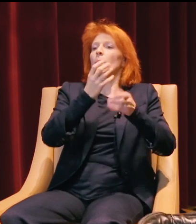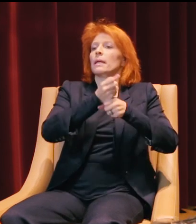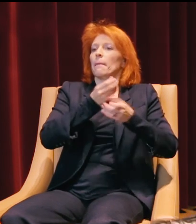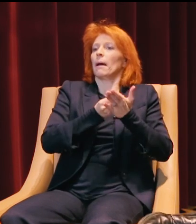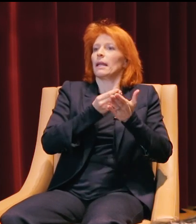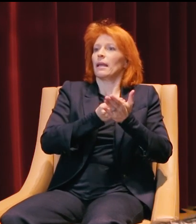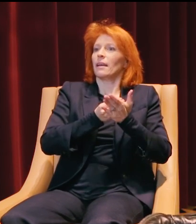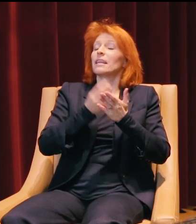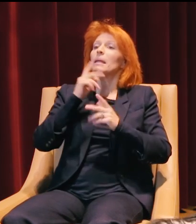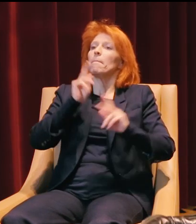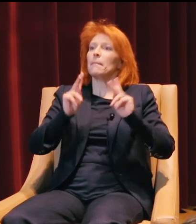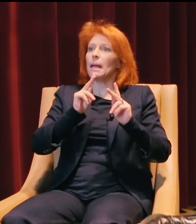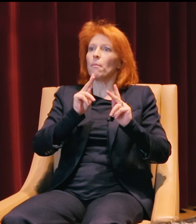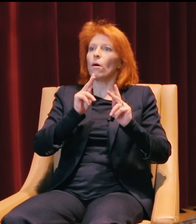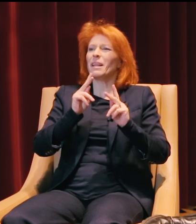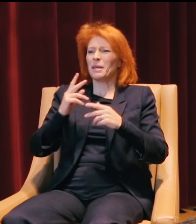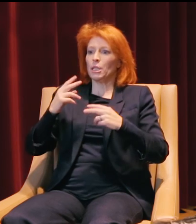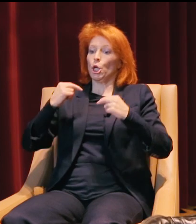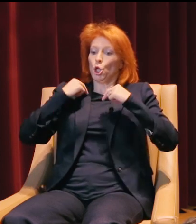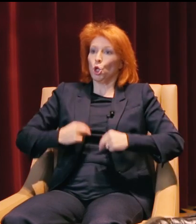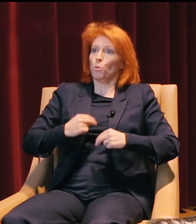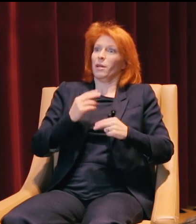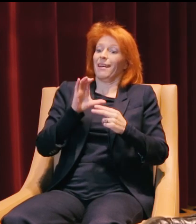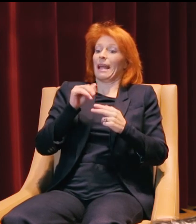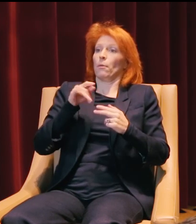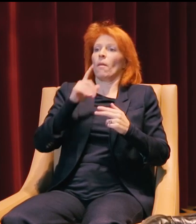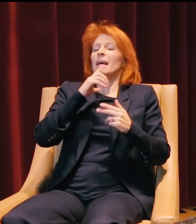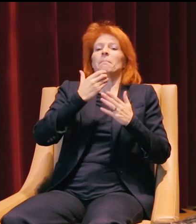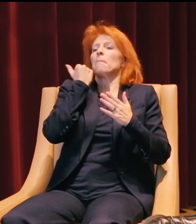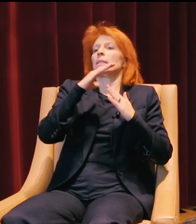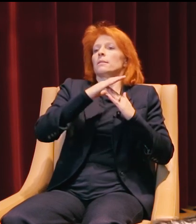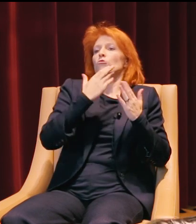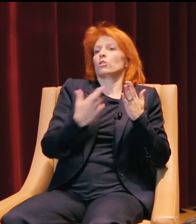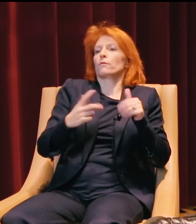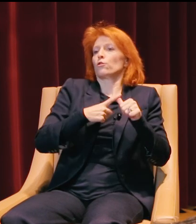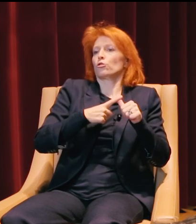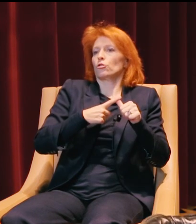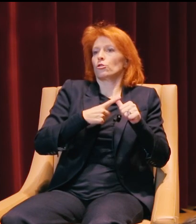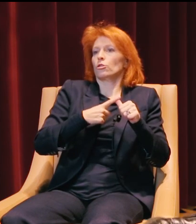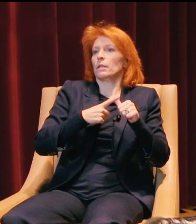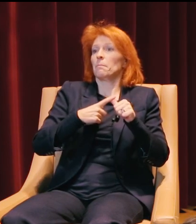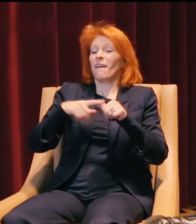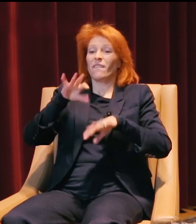you know because people, human capital, are some of your best resources. And meeting and finding other entrepreneurs out there